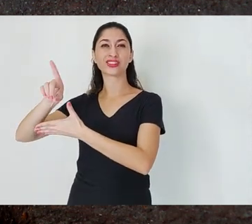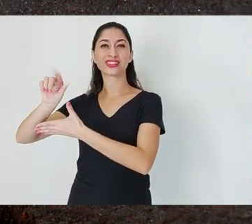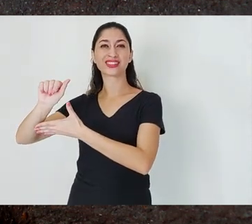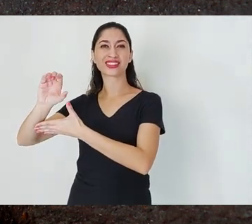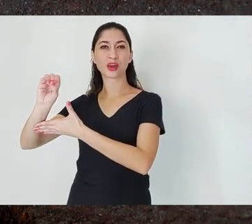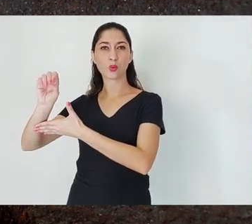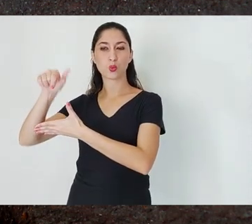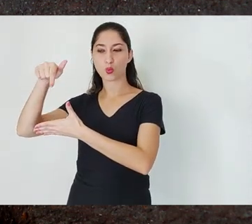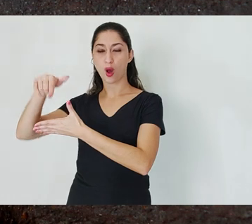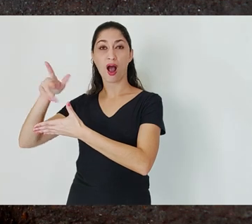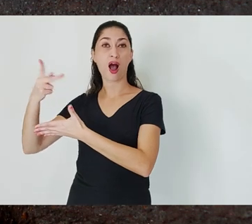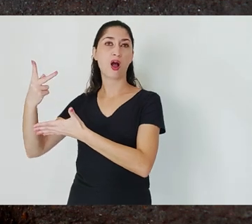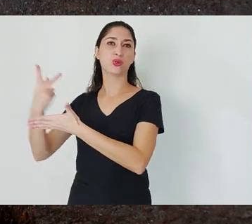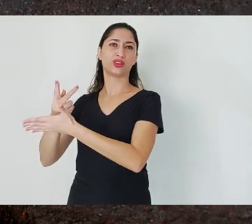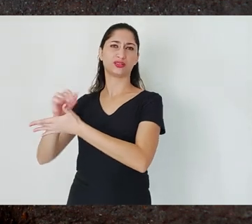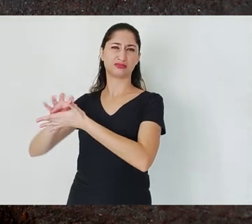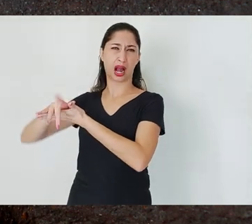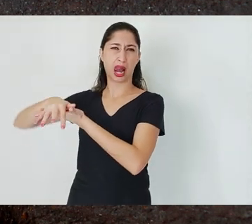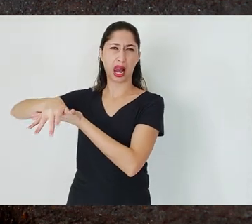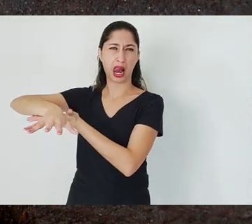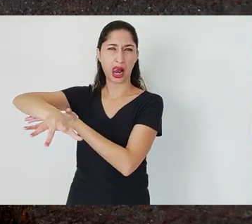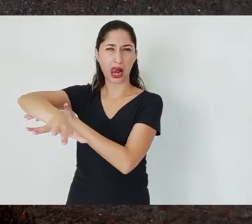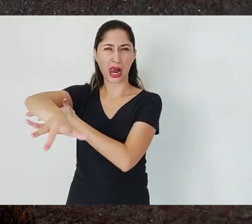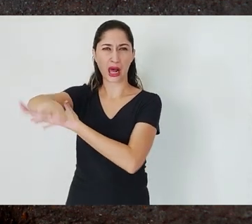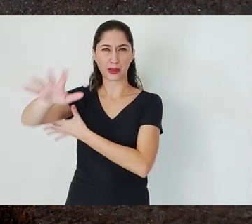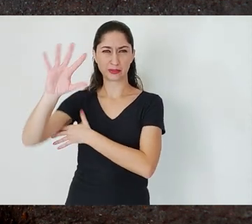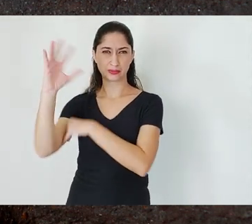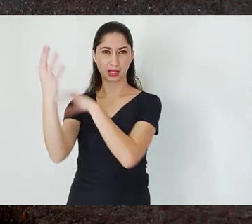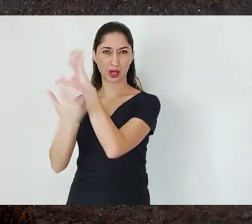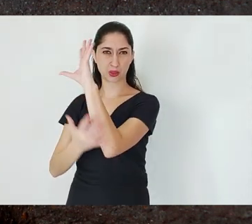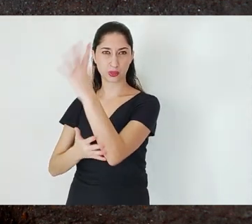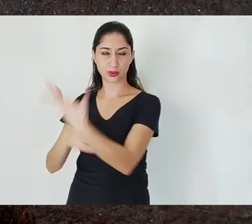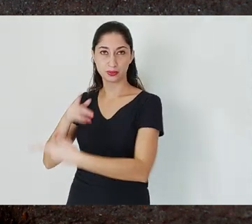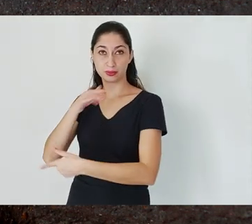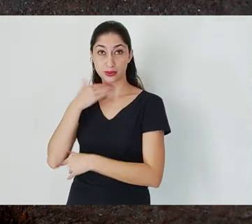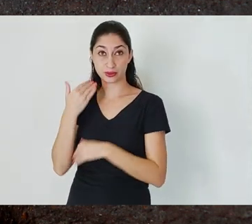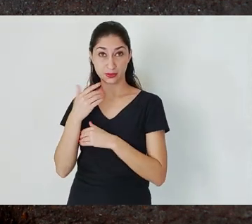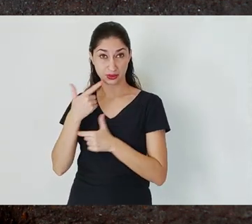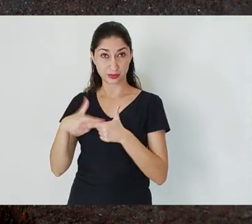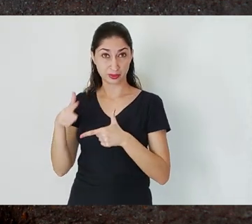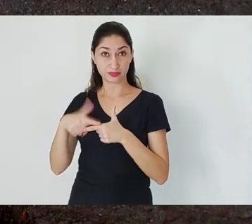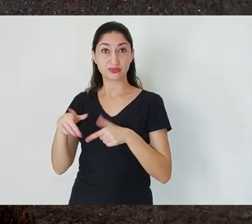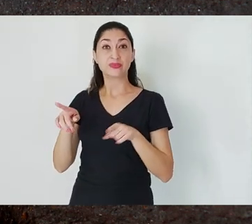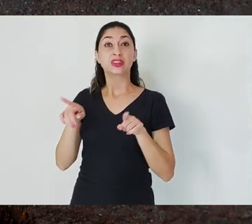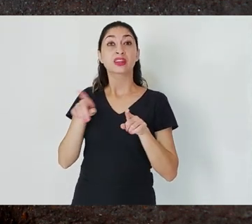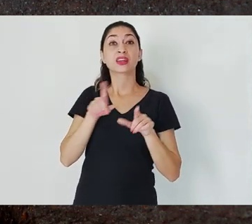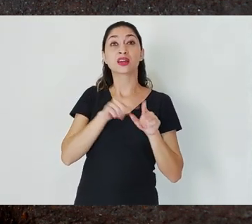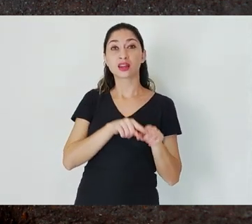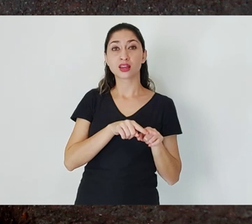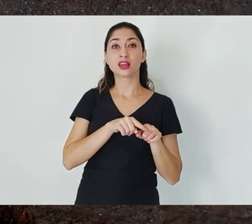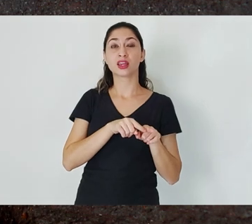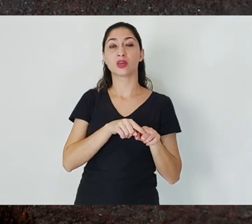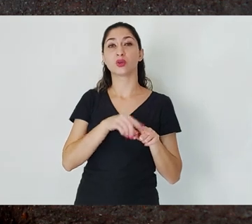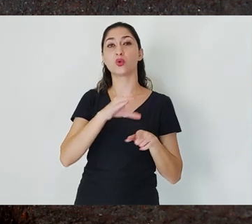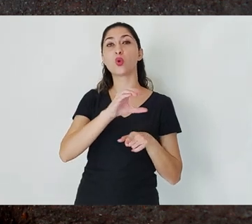event regarding social damage and deaths, the failure of the Córrego do Feijão Dam.